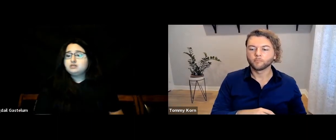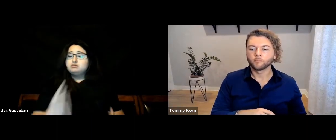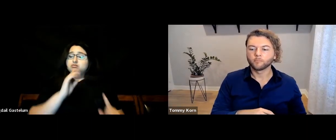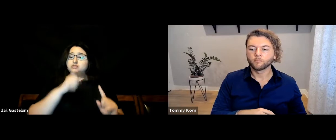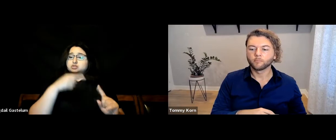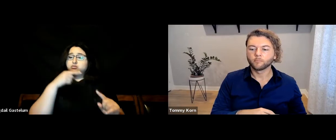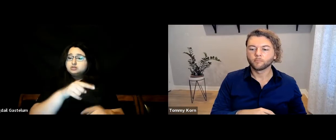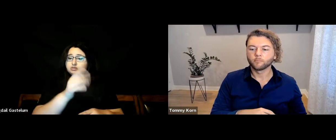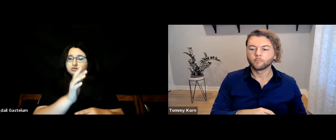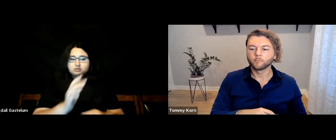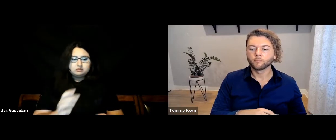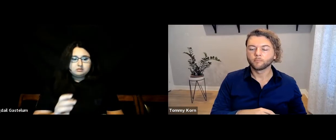[Bigdail] So, about the show--